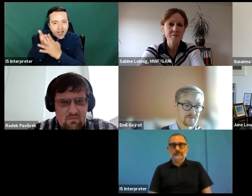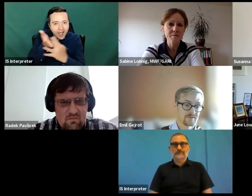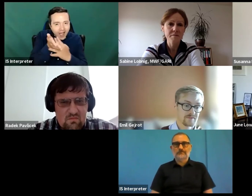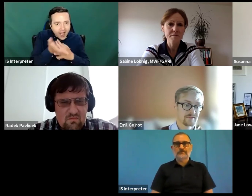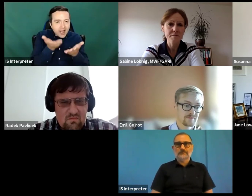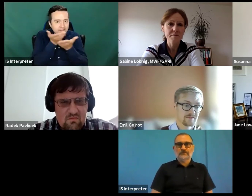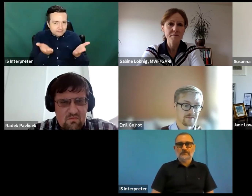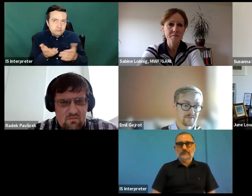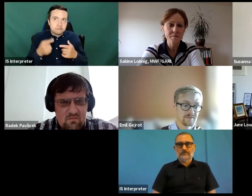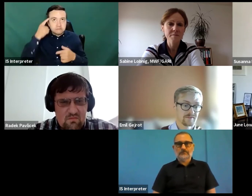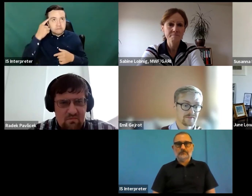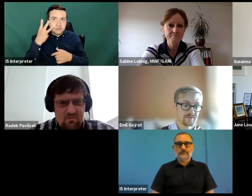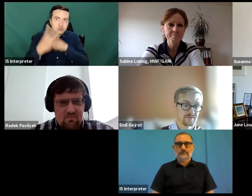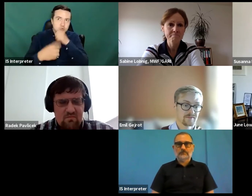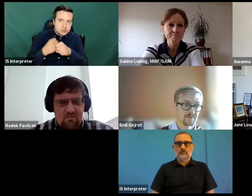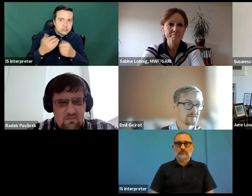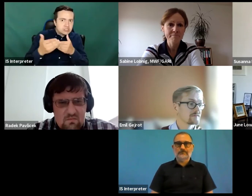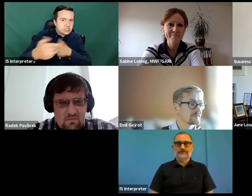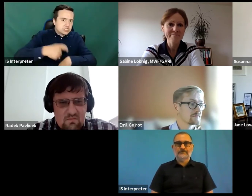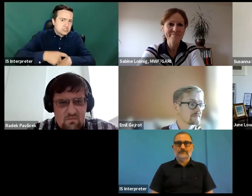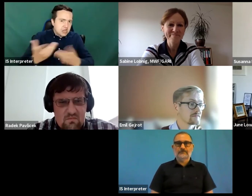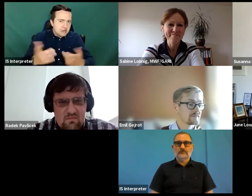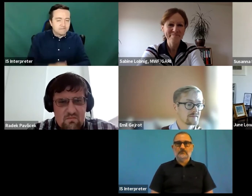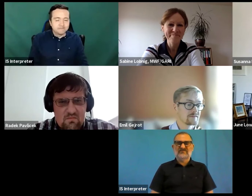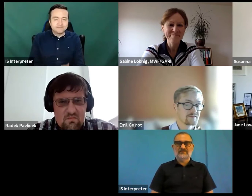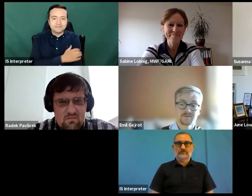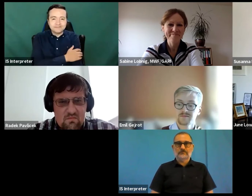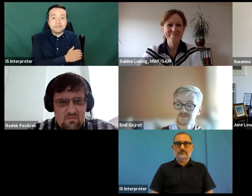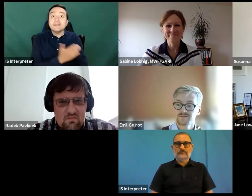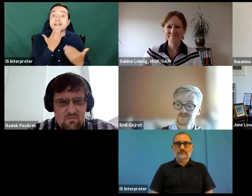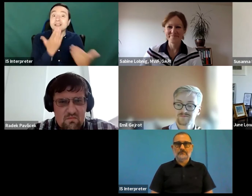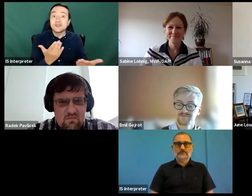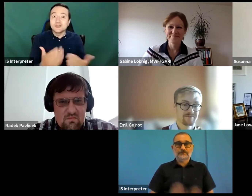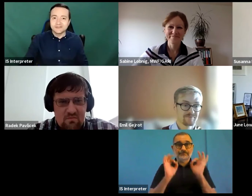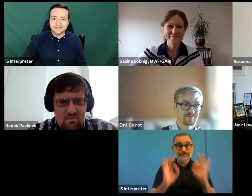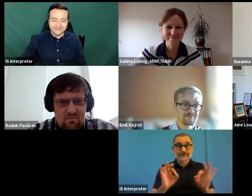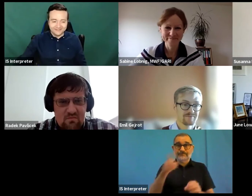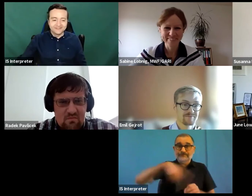three years time, three and a bit years time soon, but thank you, very happy.